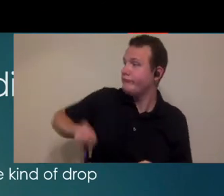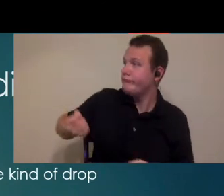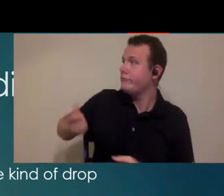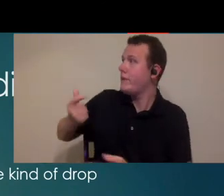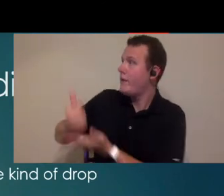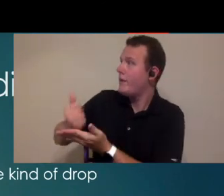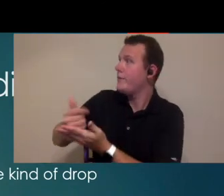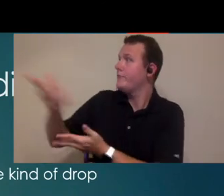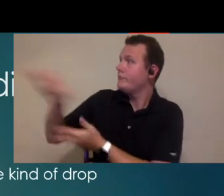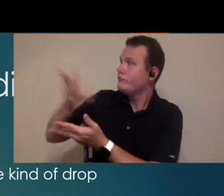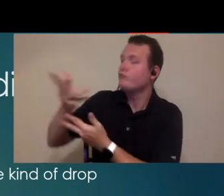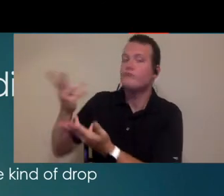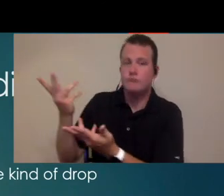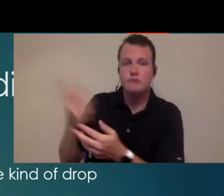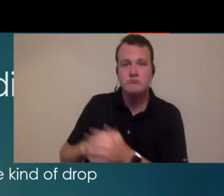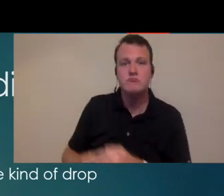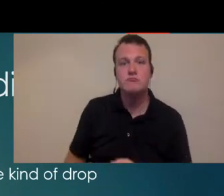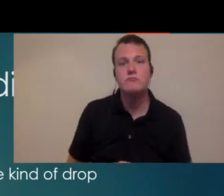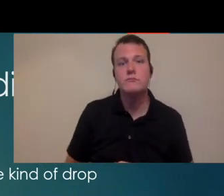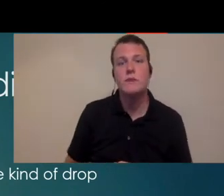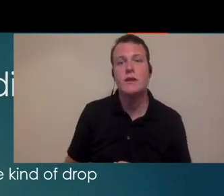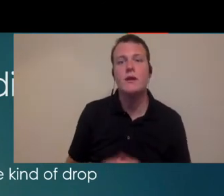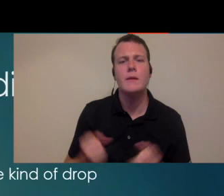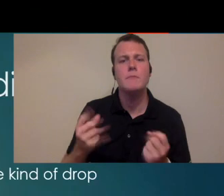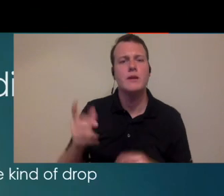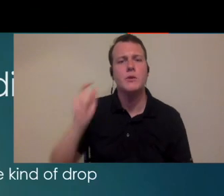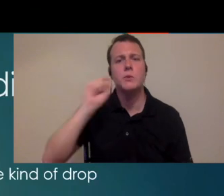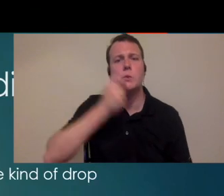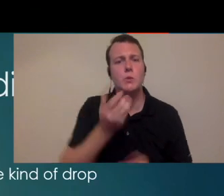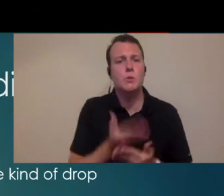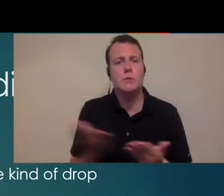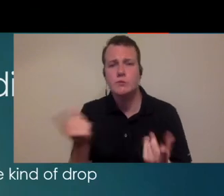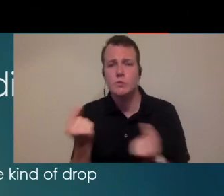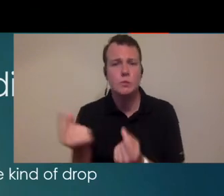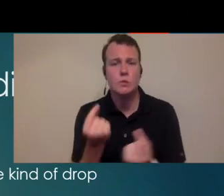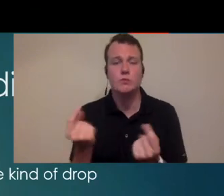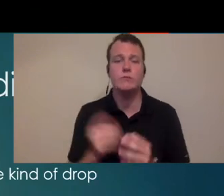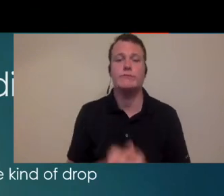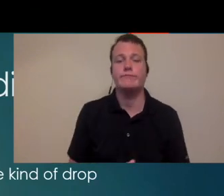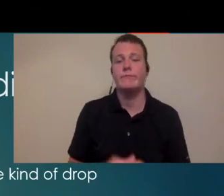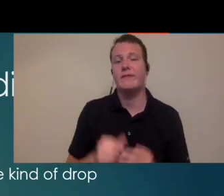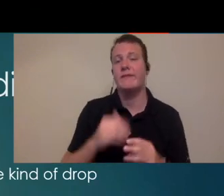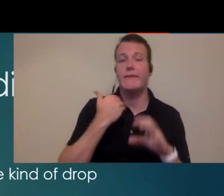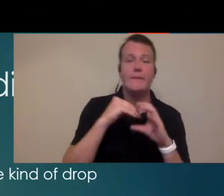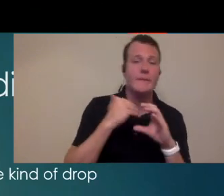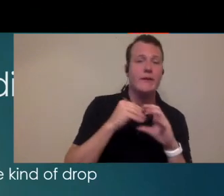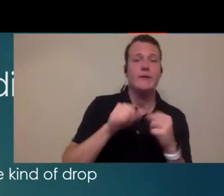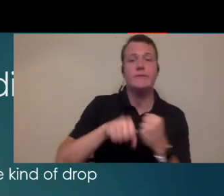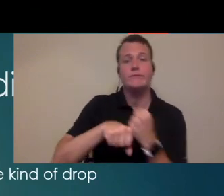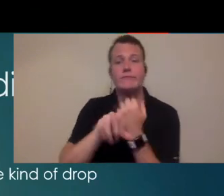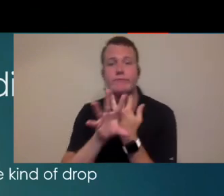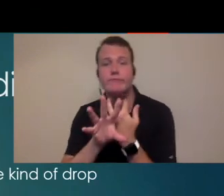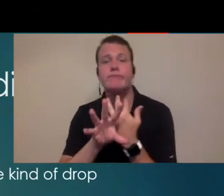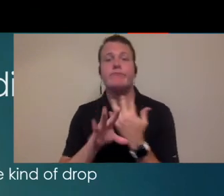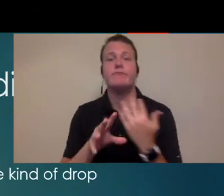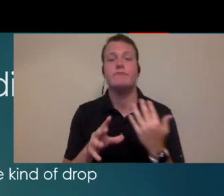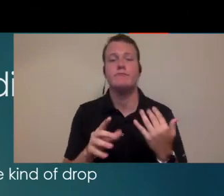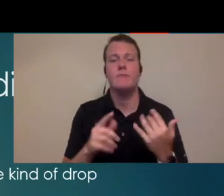helping a lot of people and then of course we have all kinds of neat things you can do over the phone or email or video conferencing so kind of have to